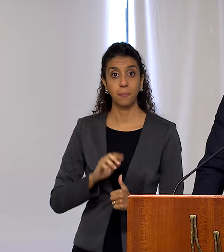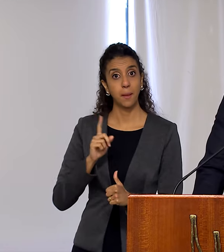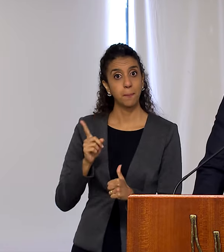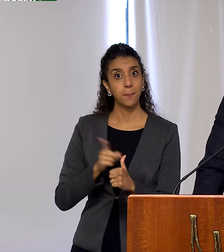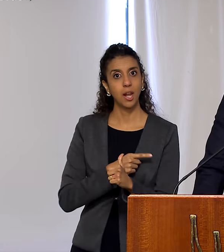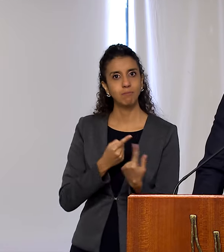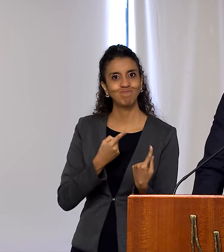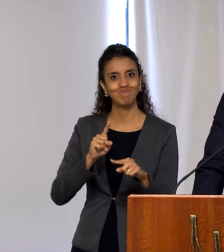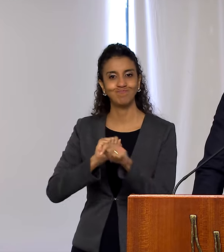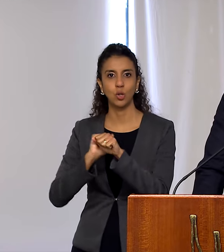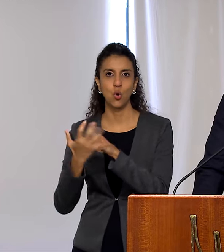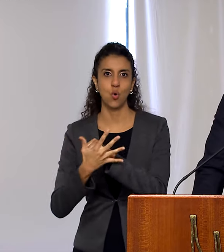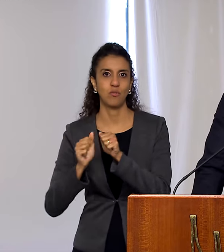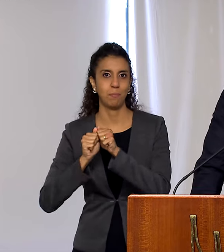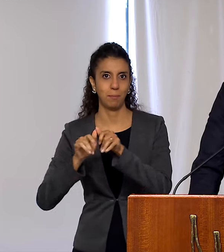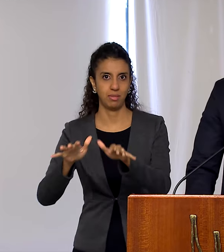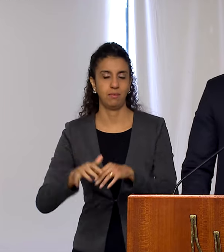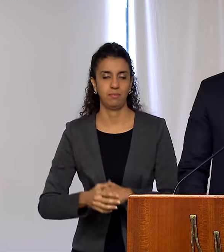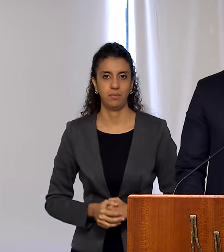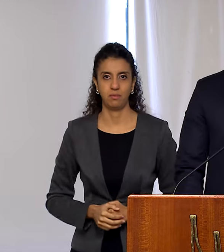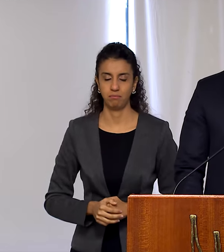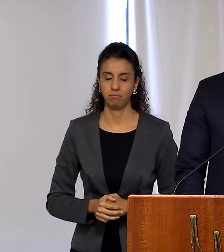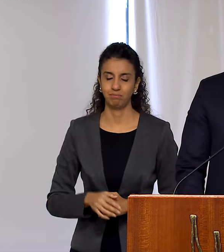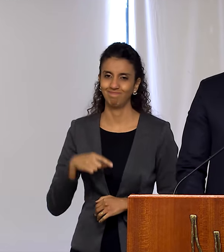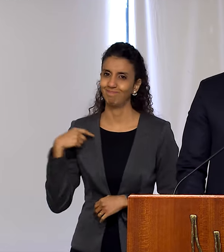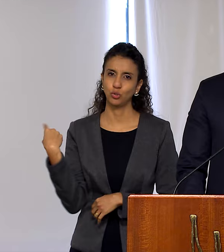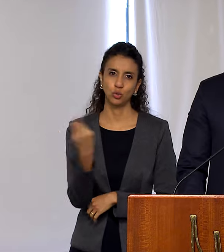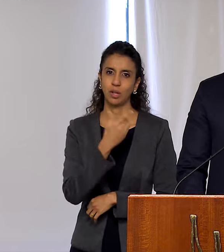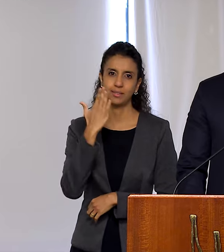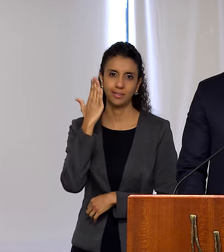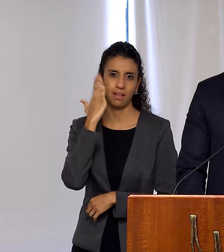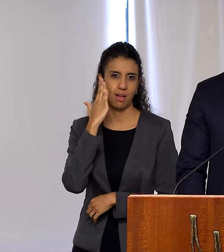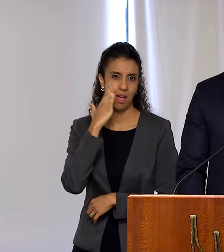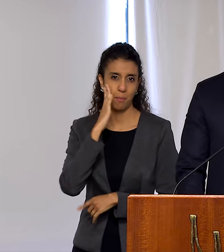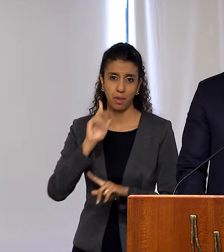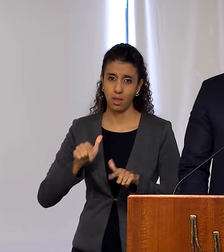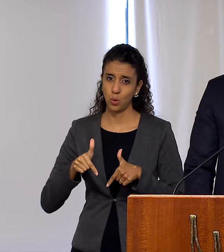the Covid-19 pandemic. We all know that this is a task that goes beyond a purely governmental vision.